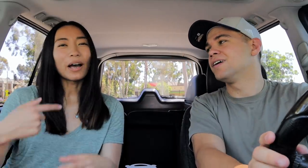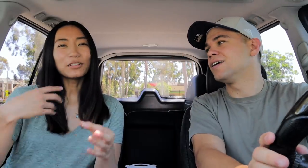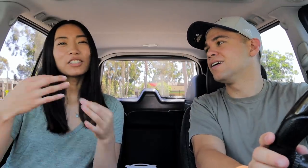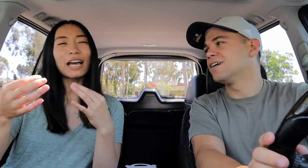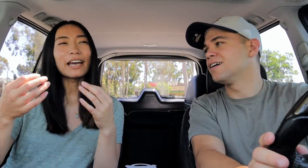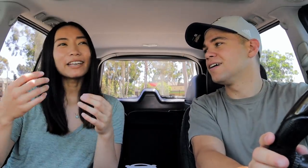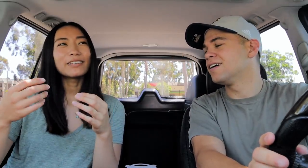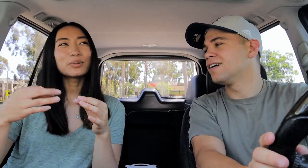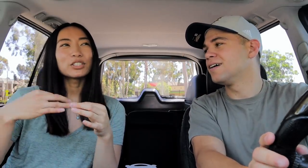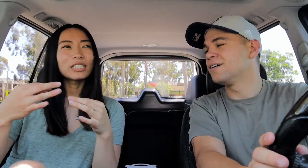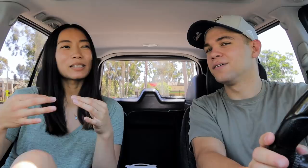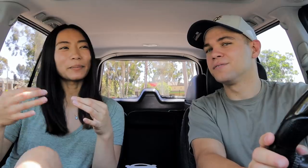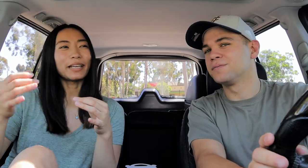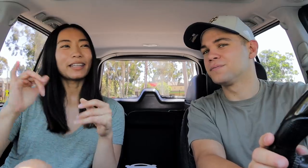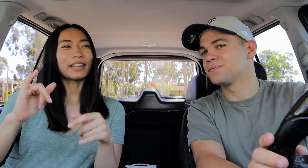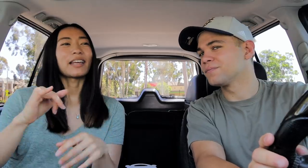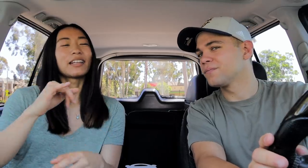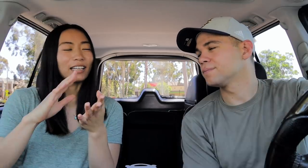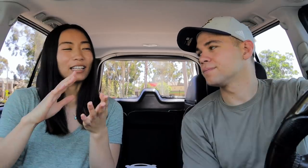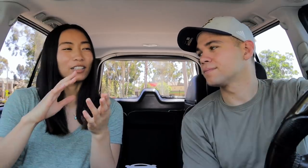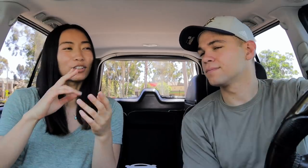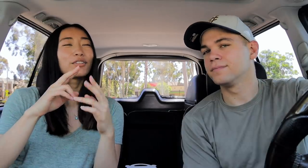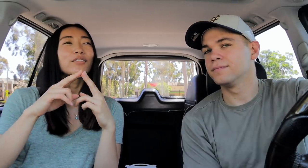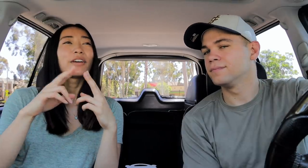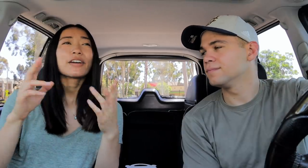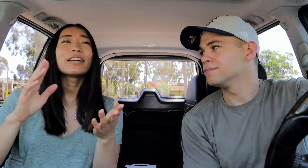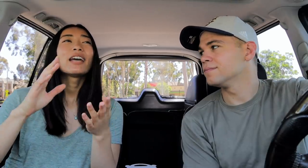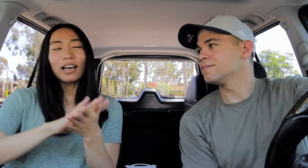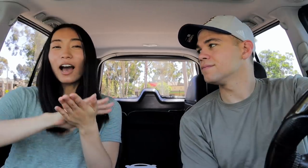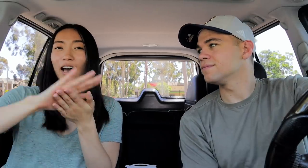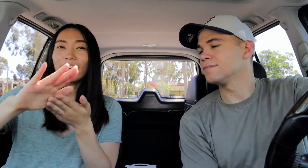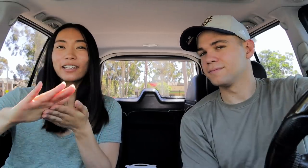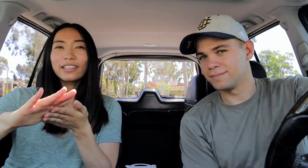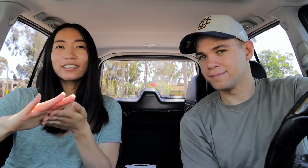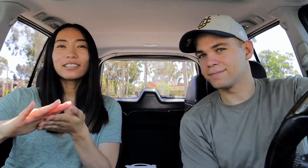Well, I will just explain that you're very kind,